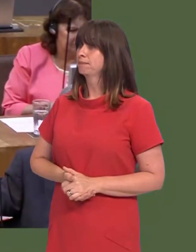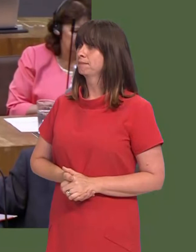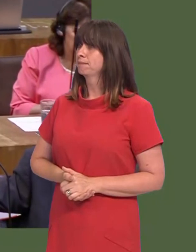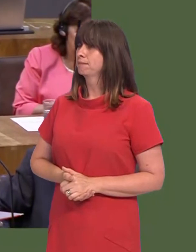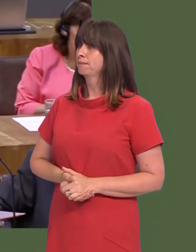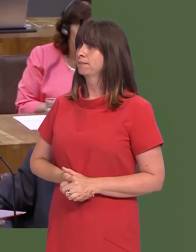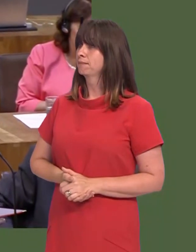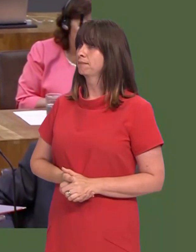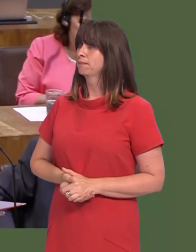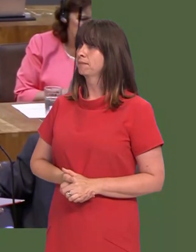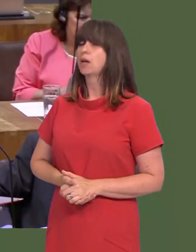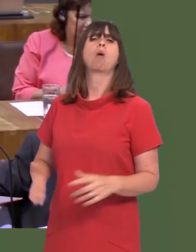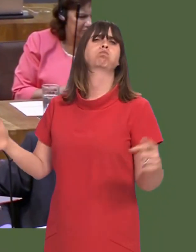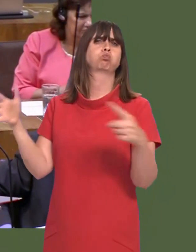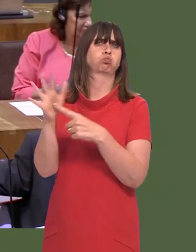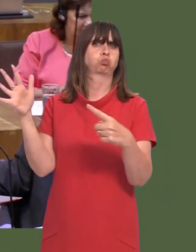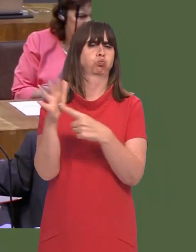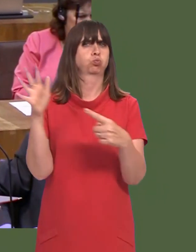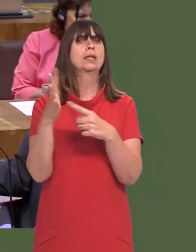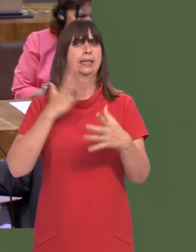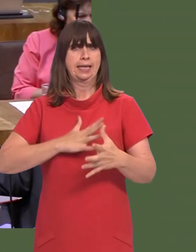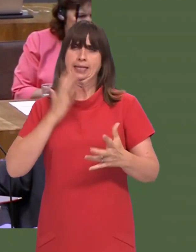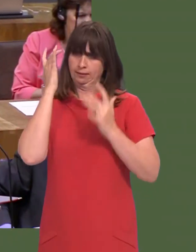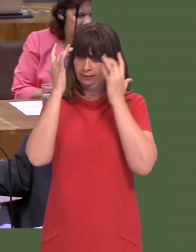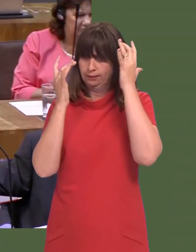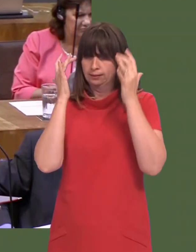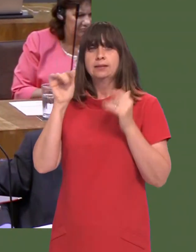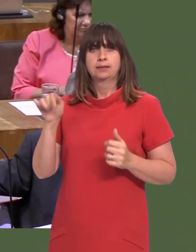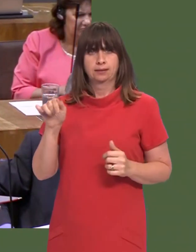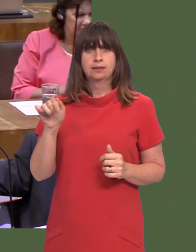Carwyn Jones: Itís extremely important that we consider this.